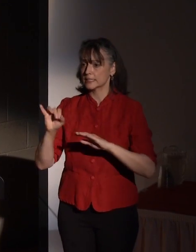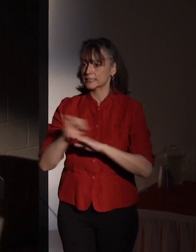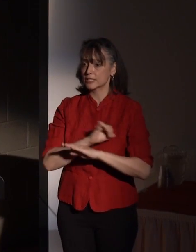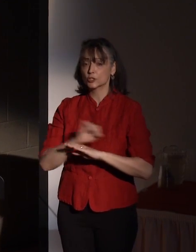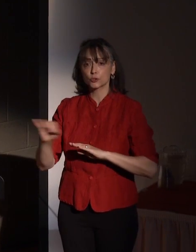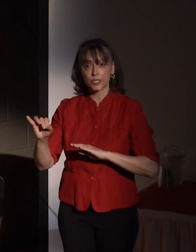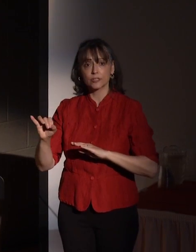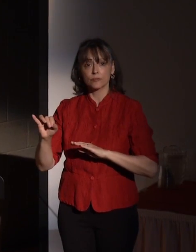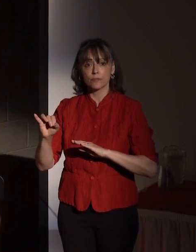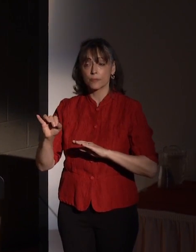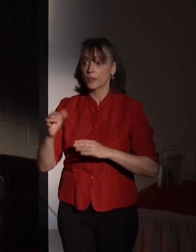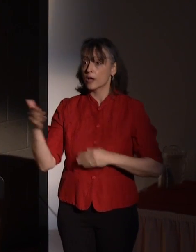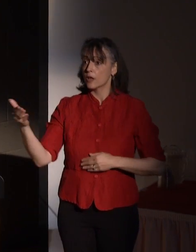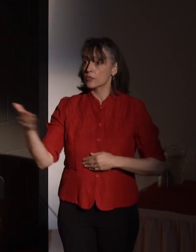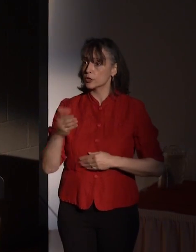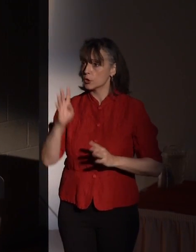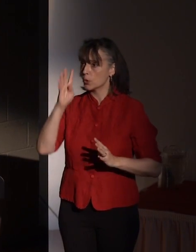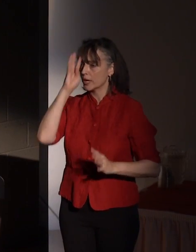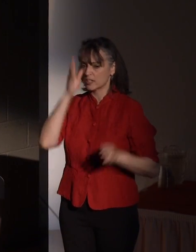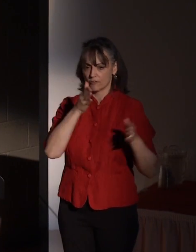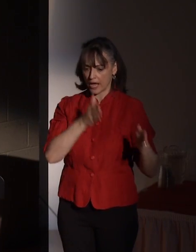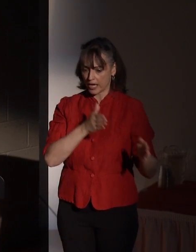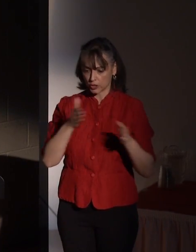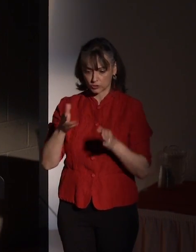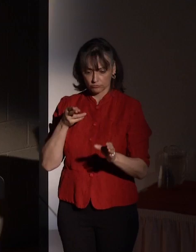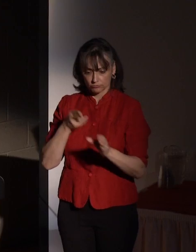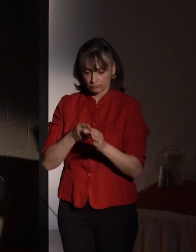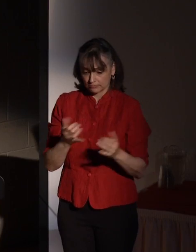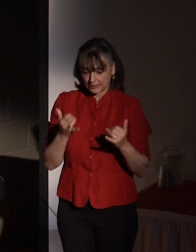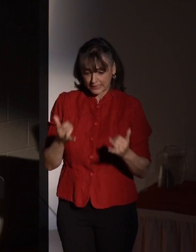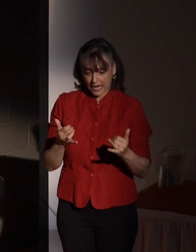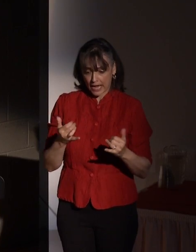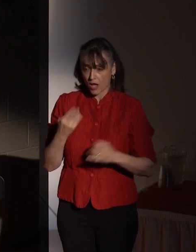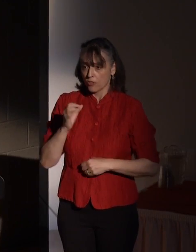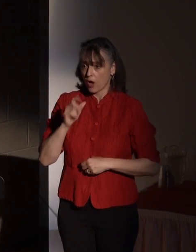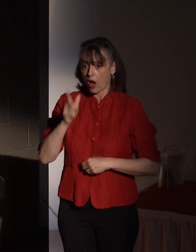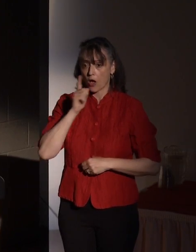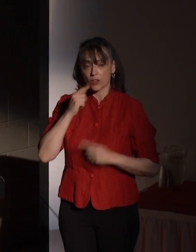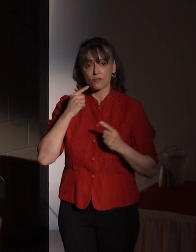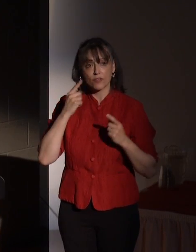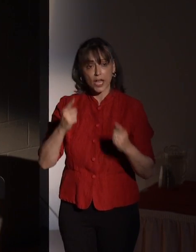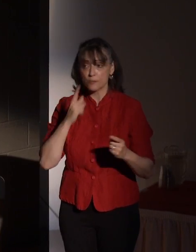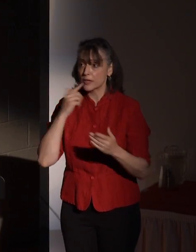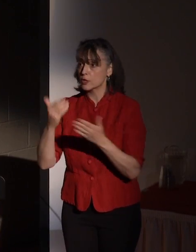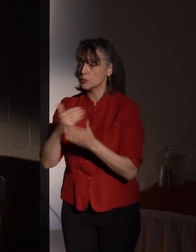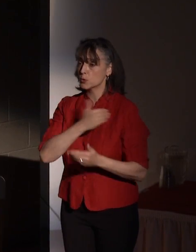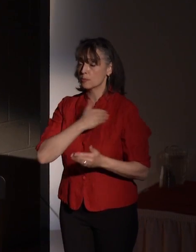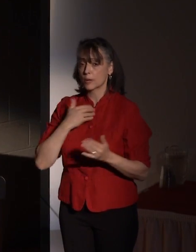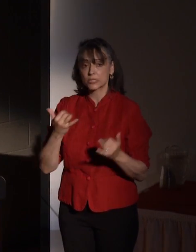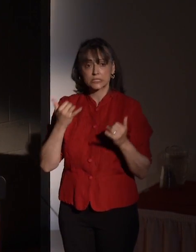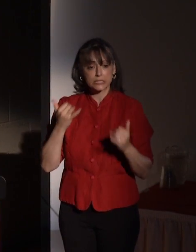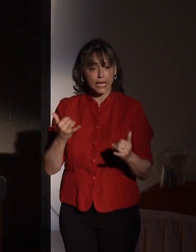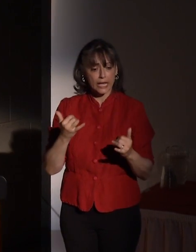The innovators, who are part of the Hall of Fame, and those being inducted today, are individuals who have impacted